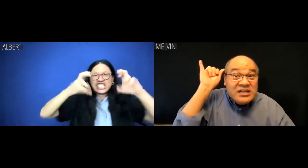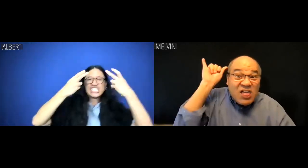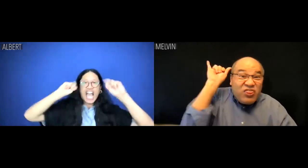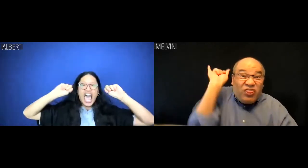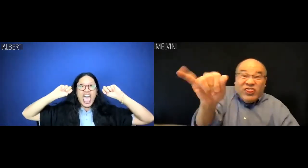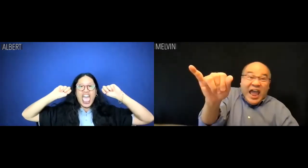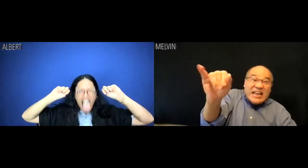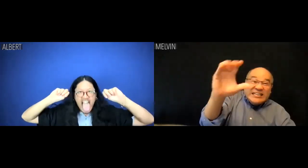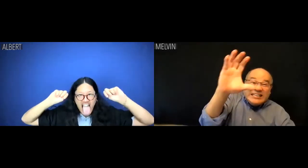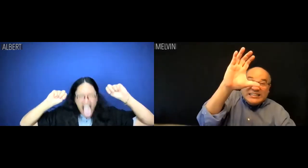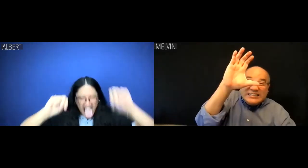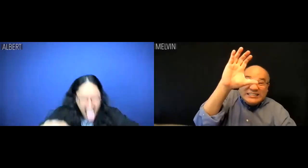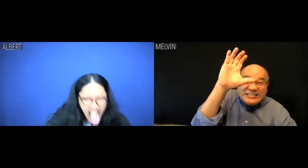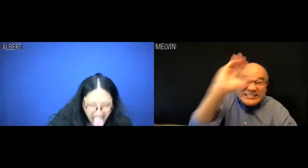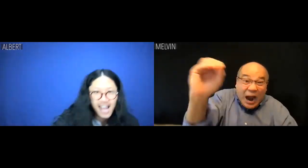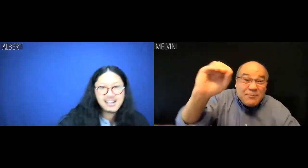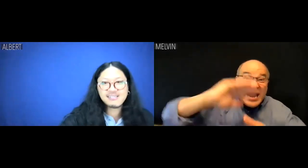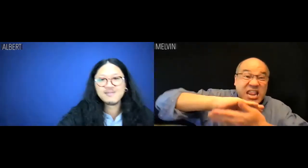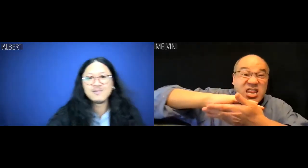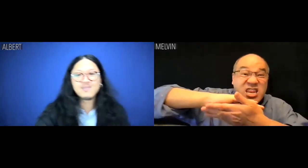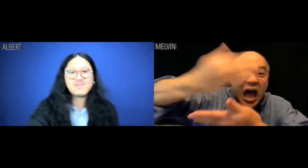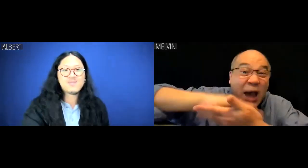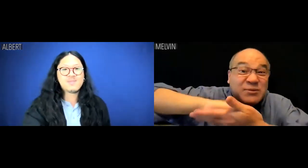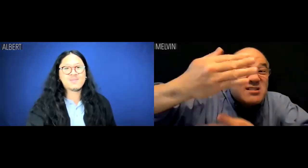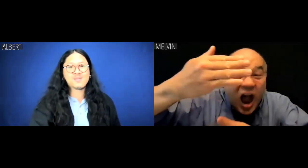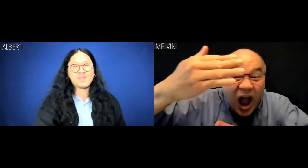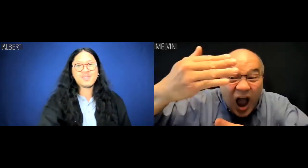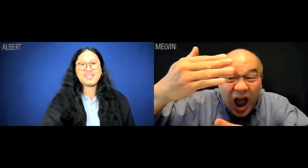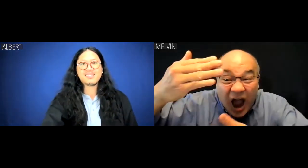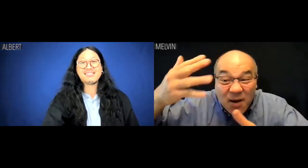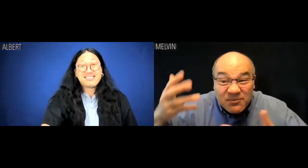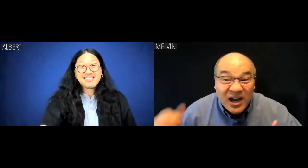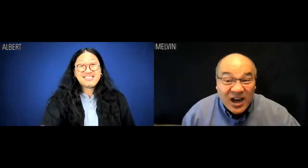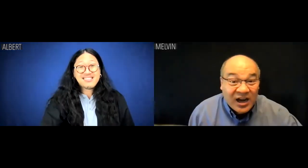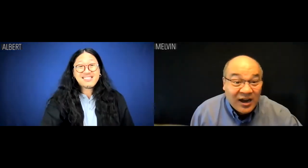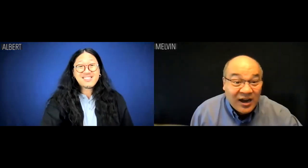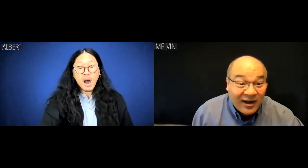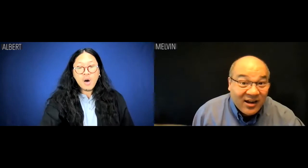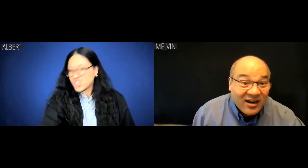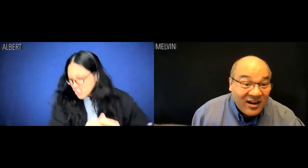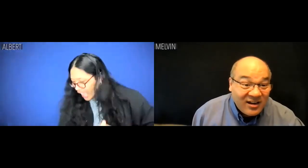Melvin: That's a company laptop!